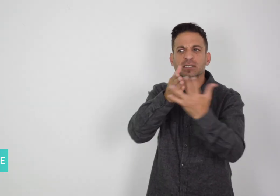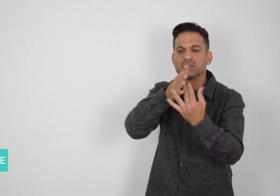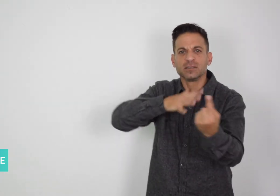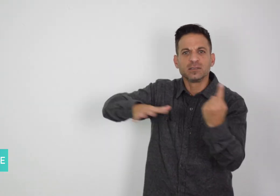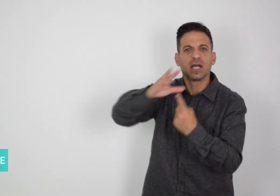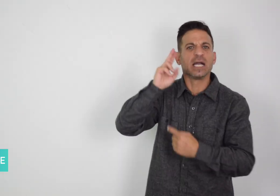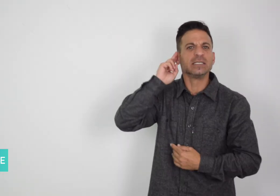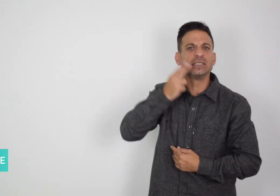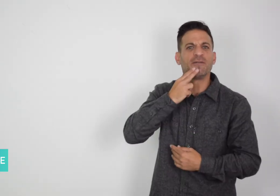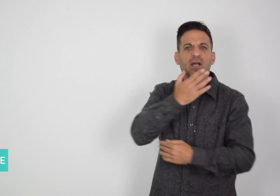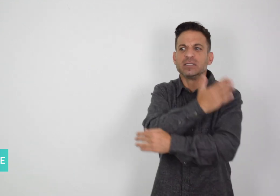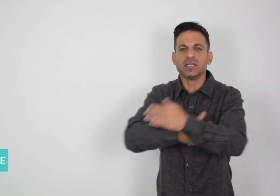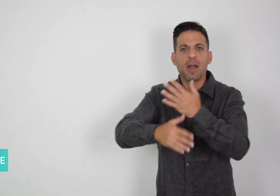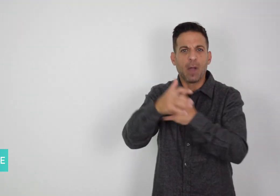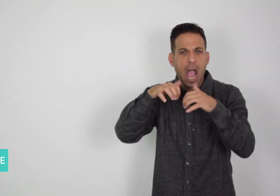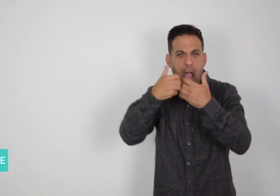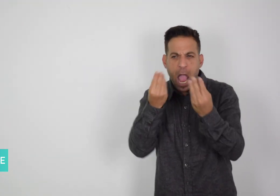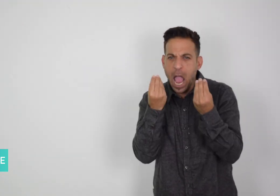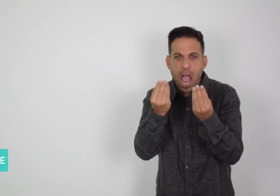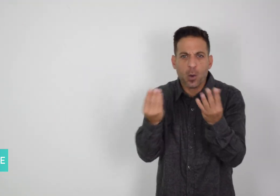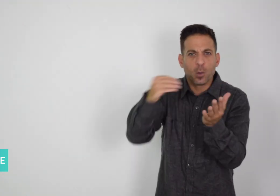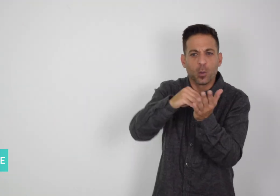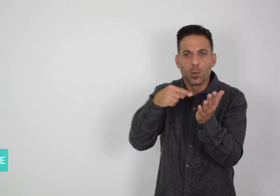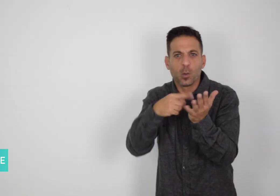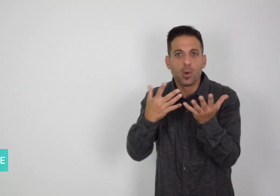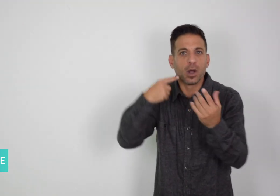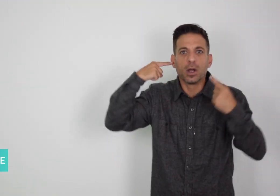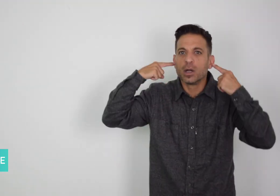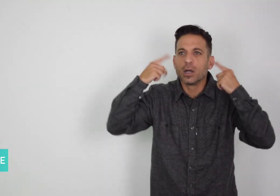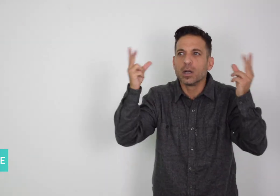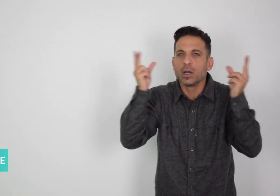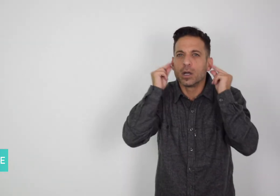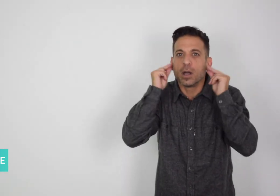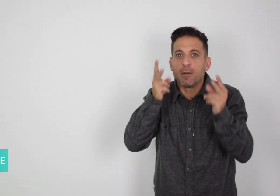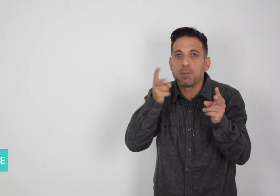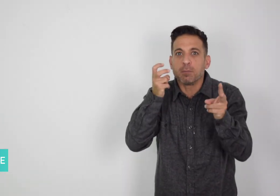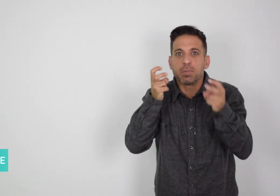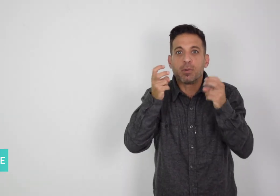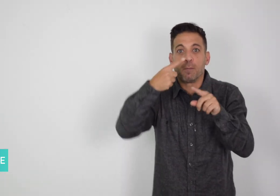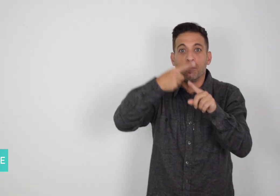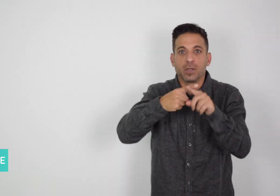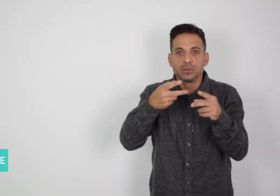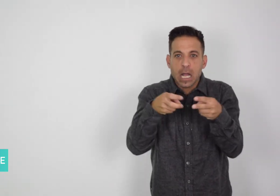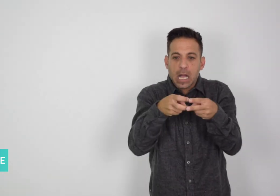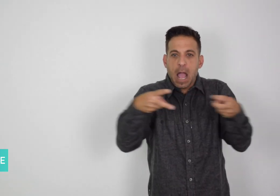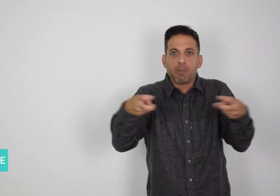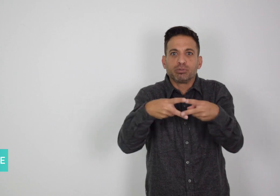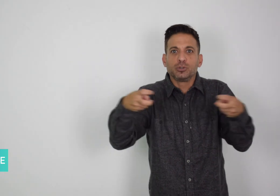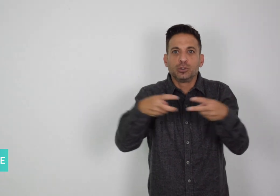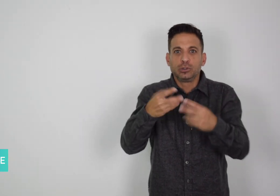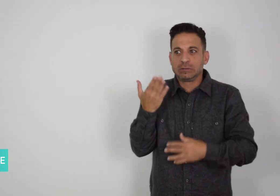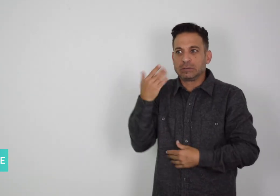a sign language interpreting service at selected stores.